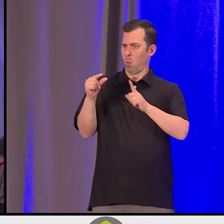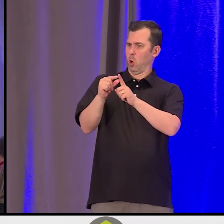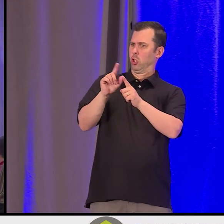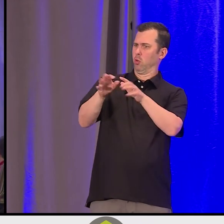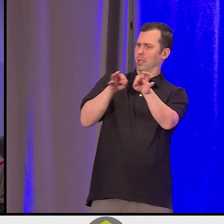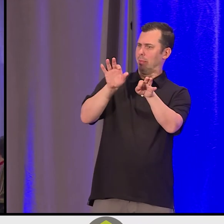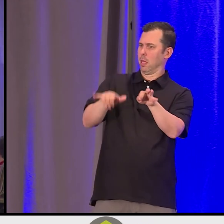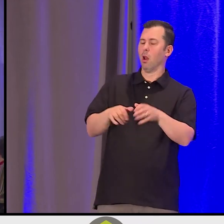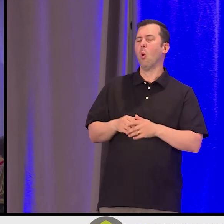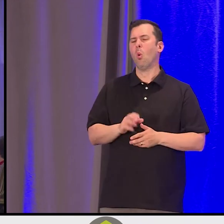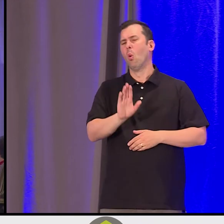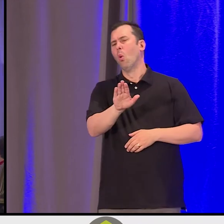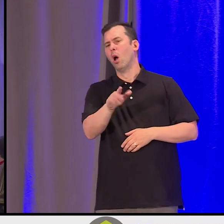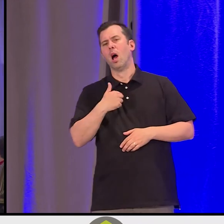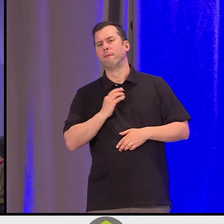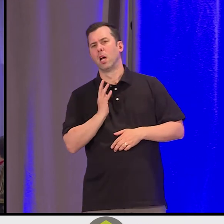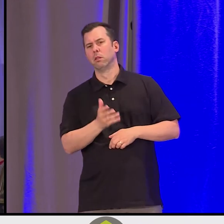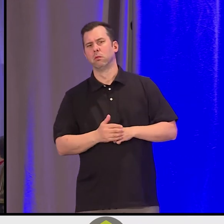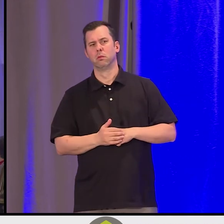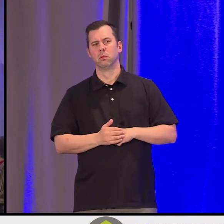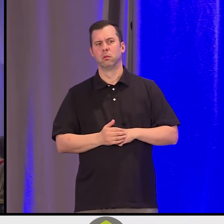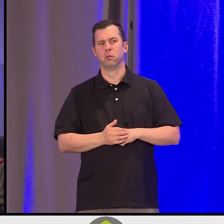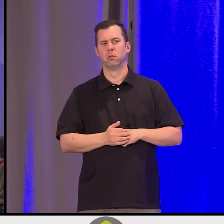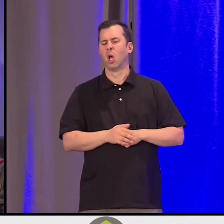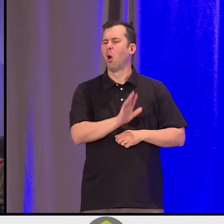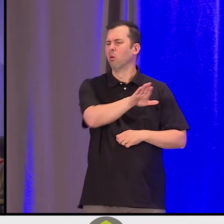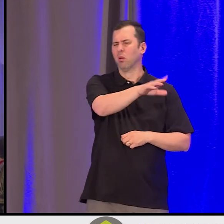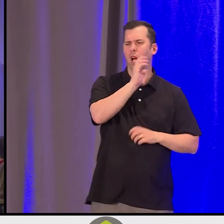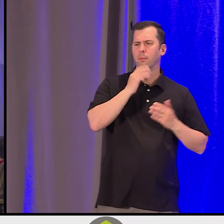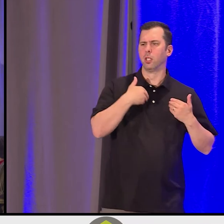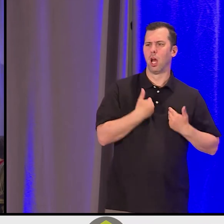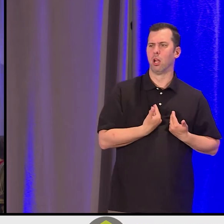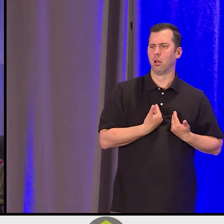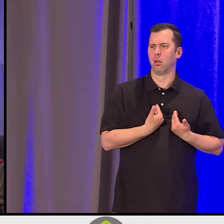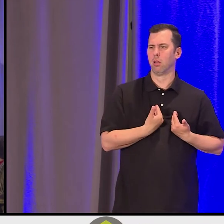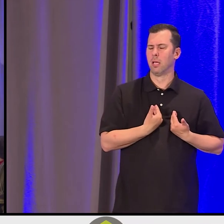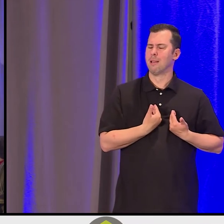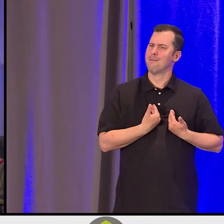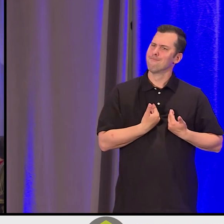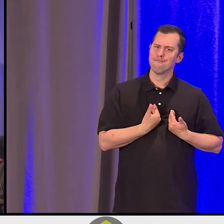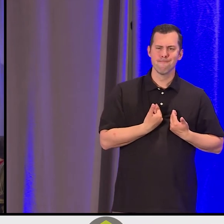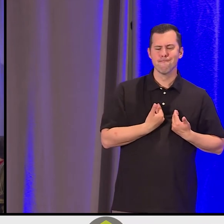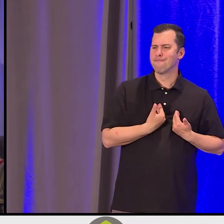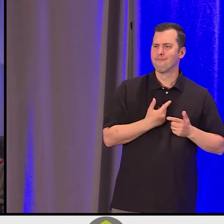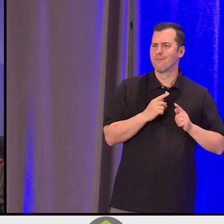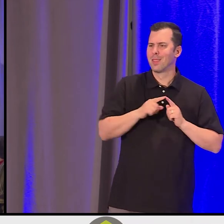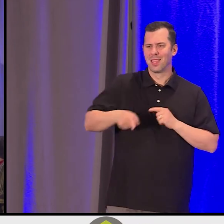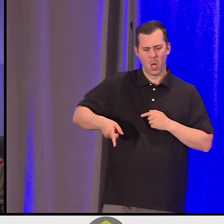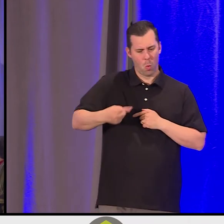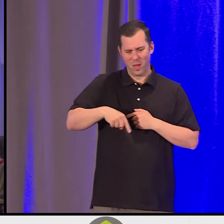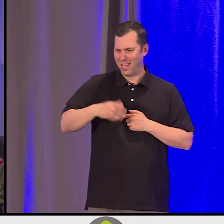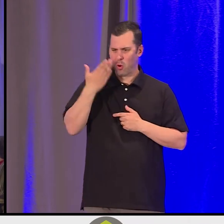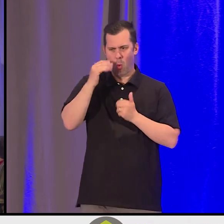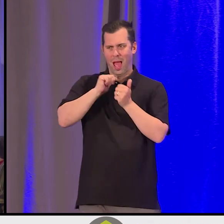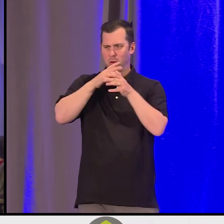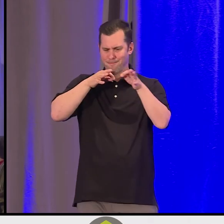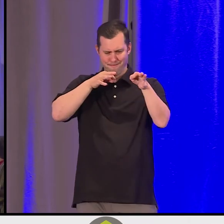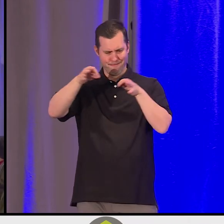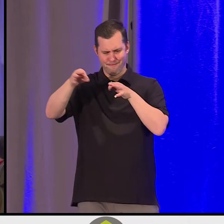"I'm just tired." Those sensations, the inability to understand and describe how it was we're feeling in our [Indigenous language],